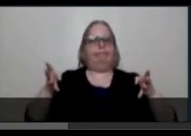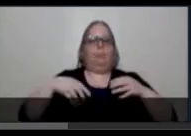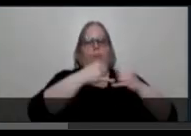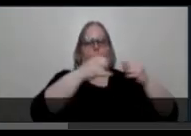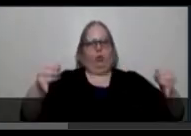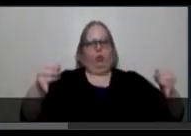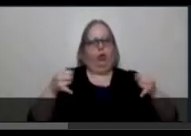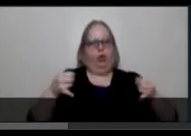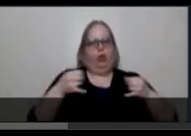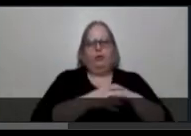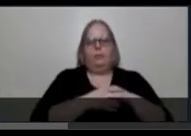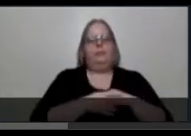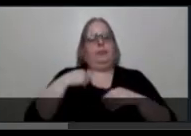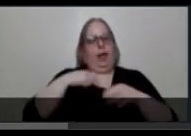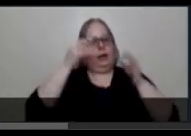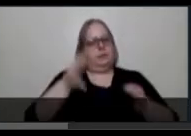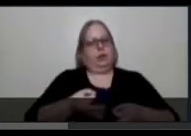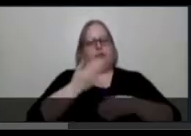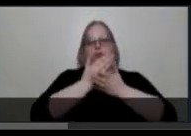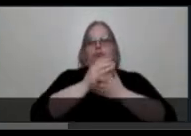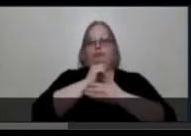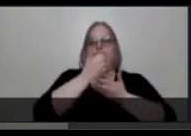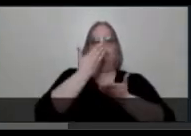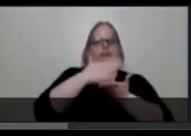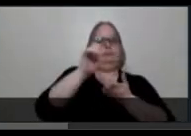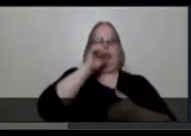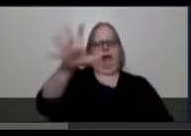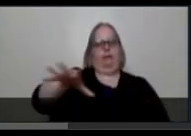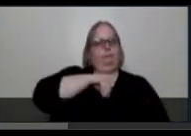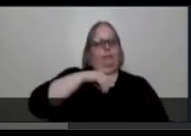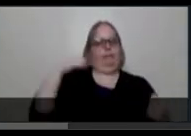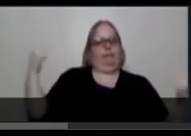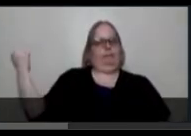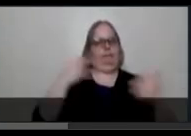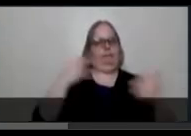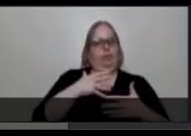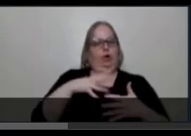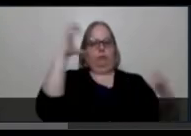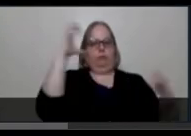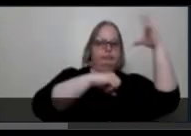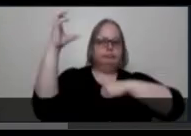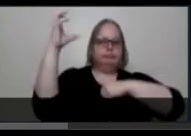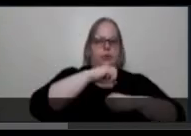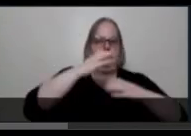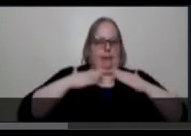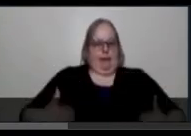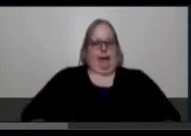to reject the fear-drive assumptions that my crip body is unworthy or incapable of pleasure”